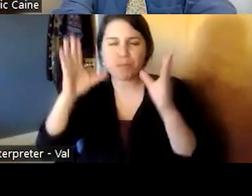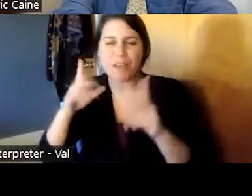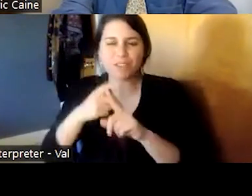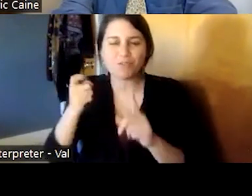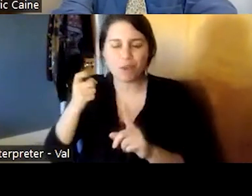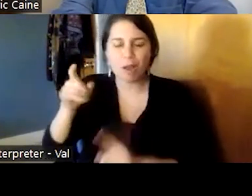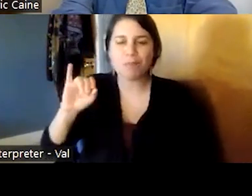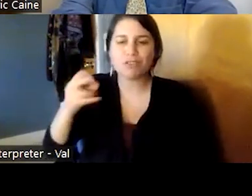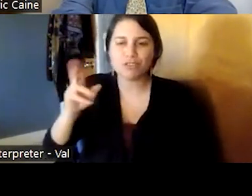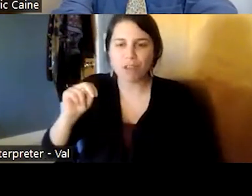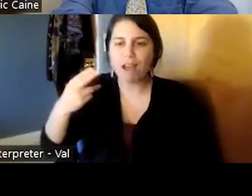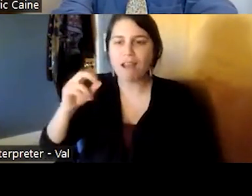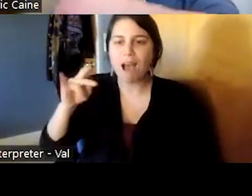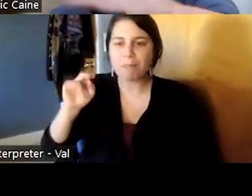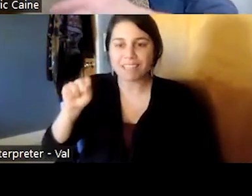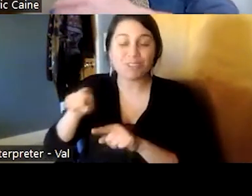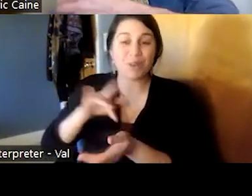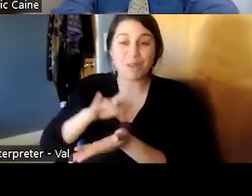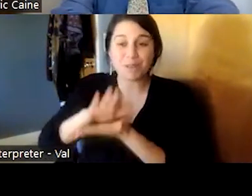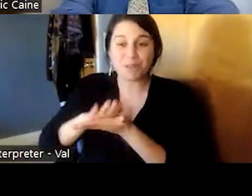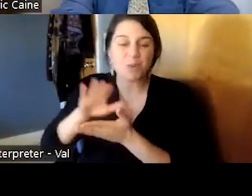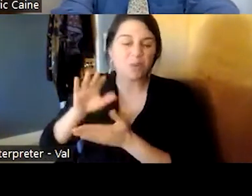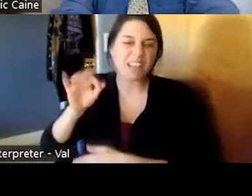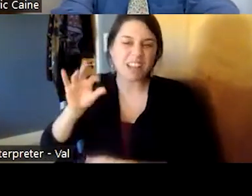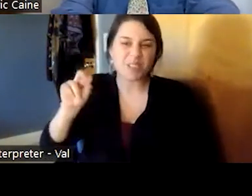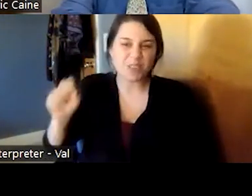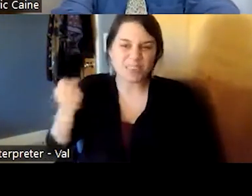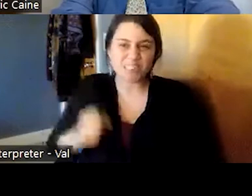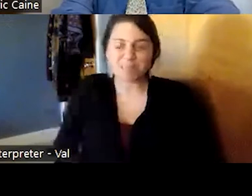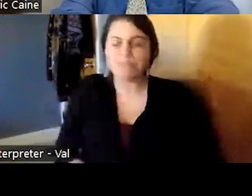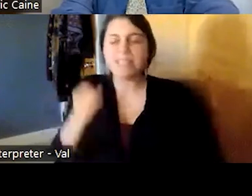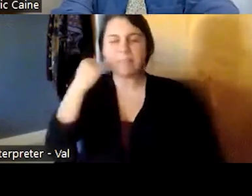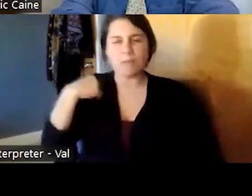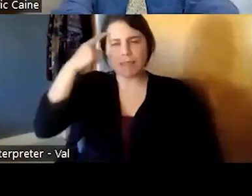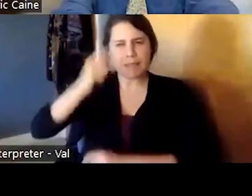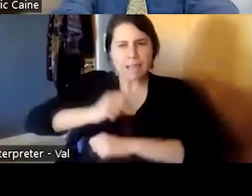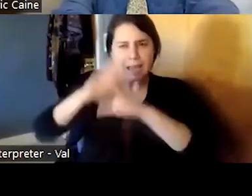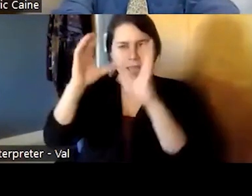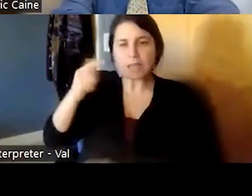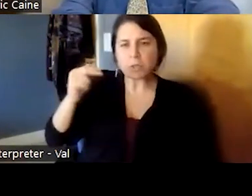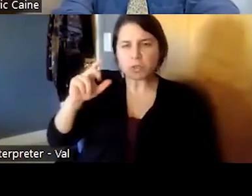he was a medical student and if we think of george as a synthesizer and integrator then it's really